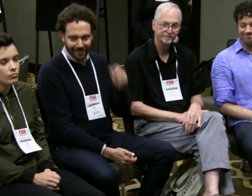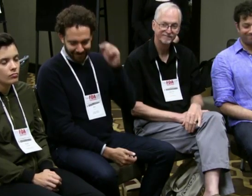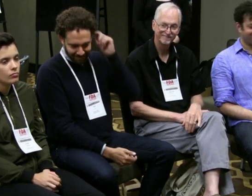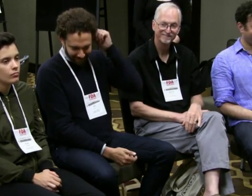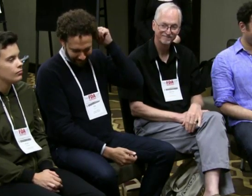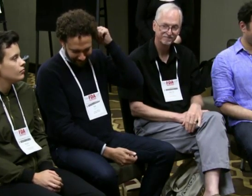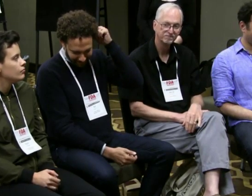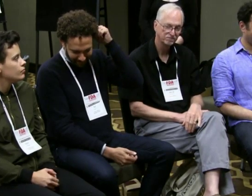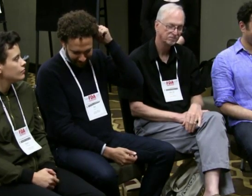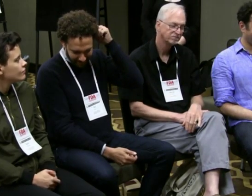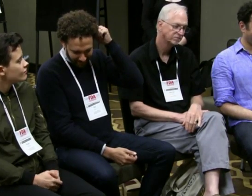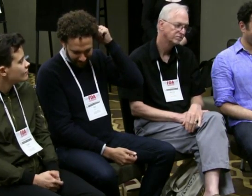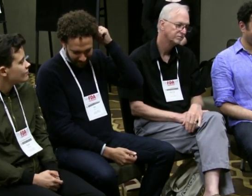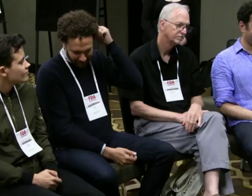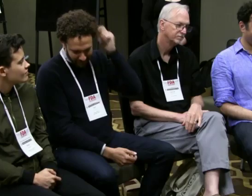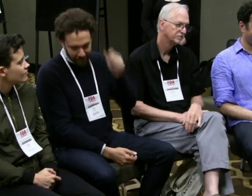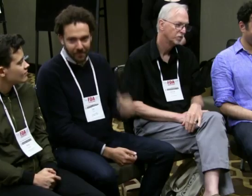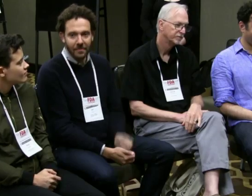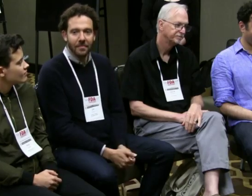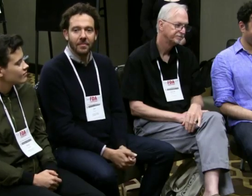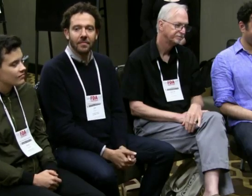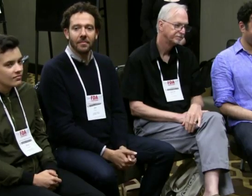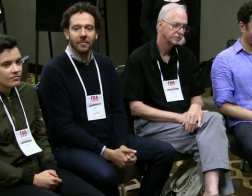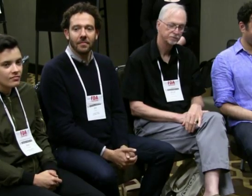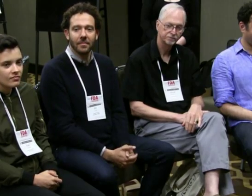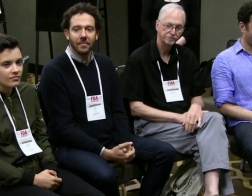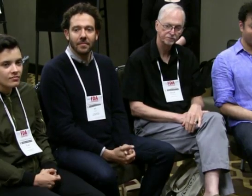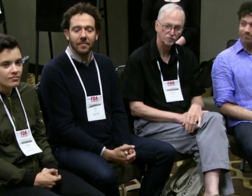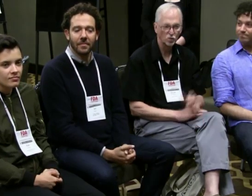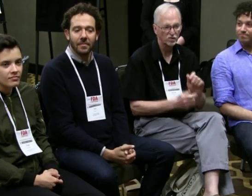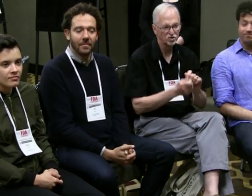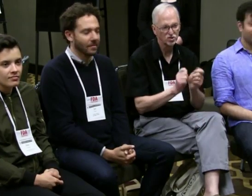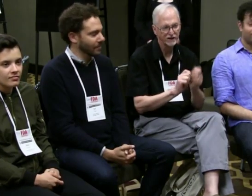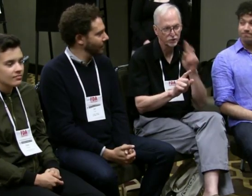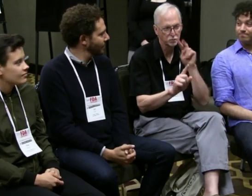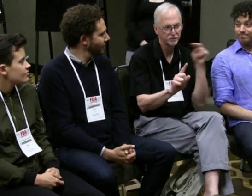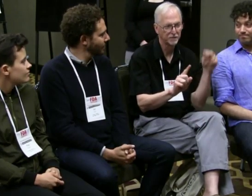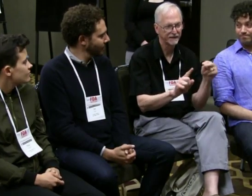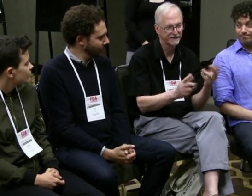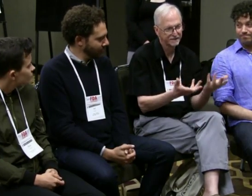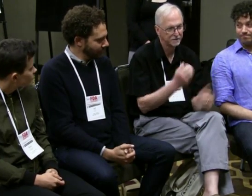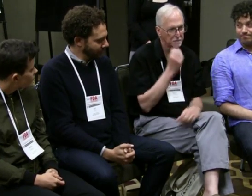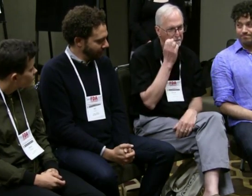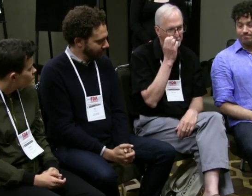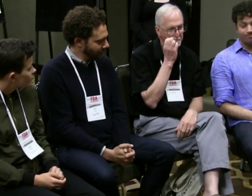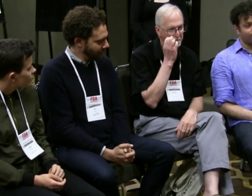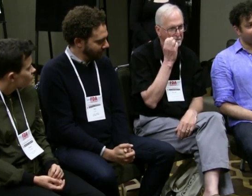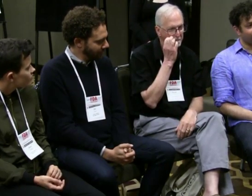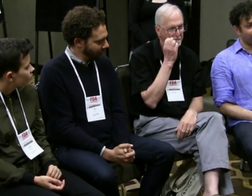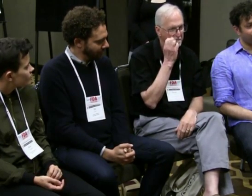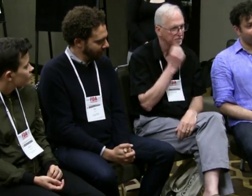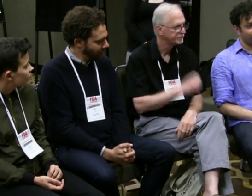but it ends up being at a high level and a better level." And it changes people's perspective.